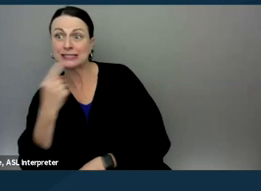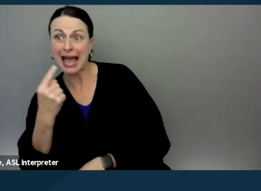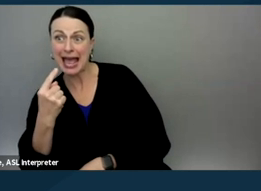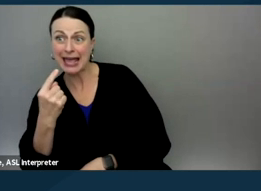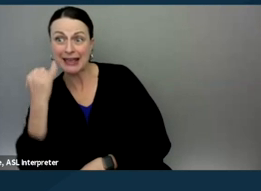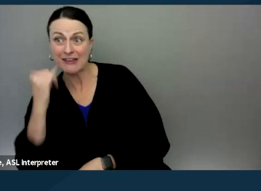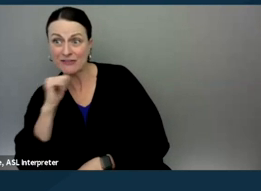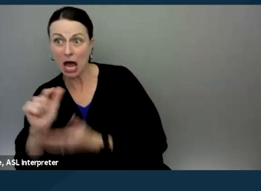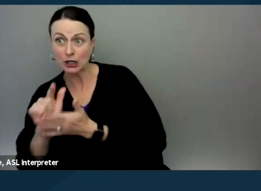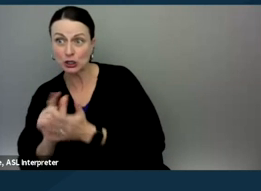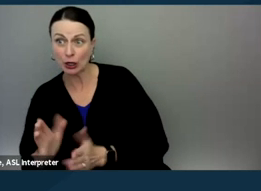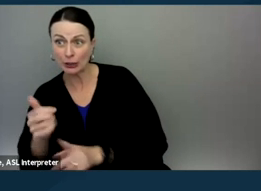So I'm gonna let